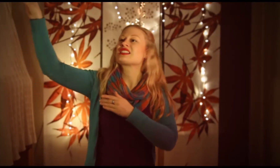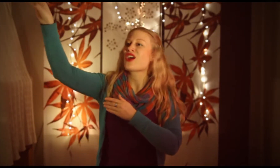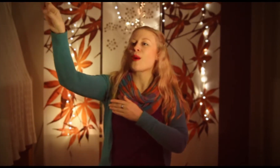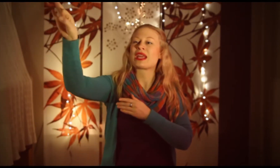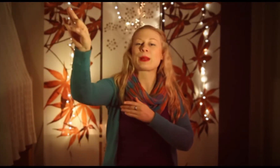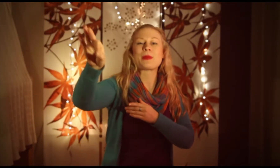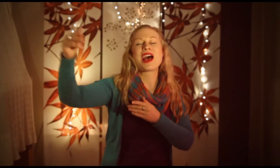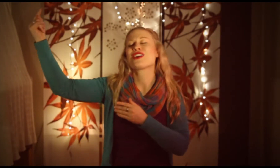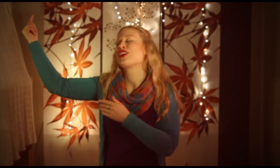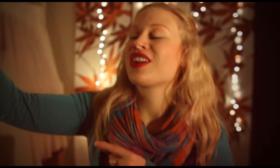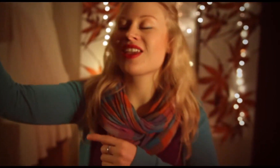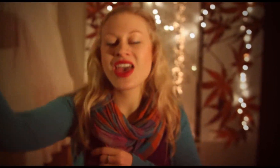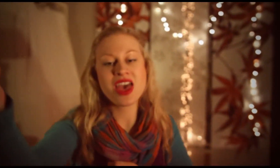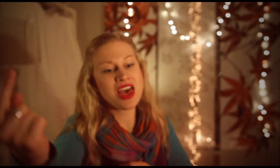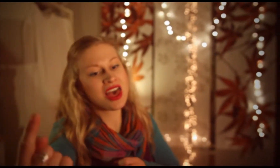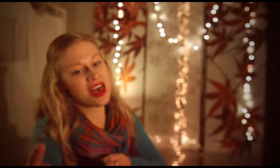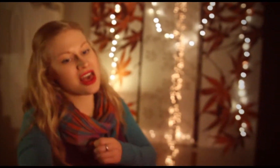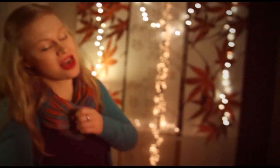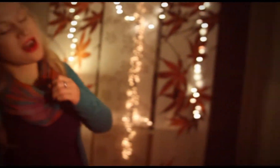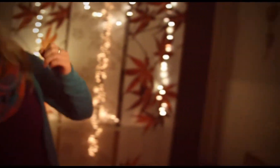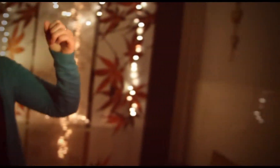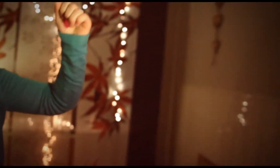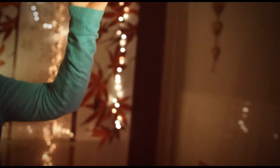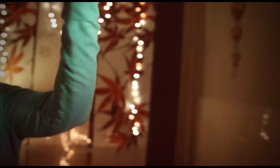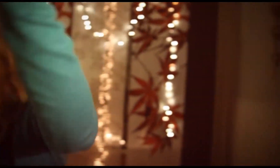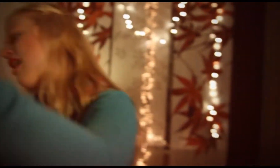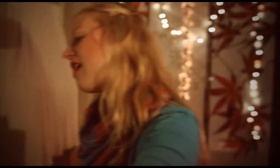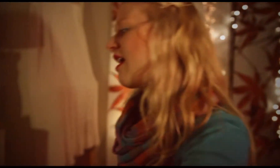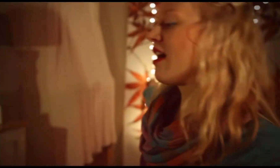He’s coming back again,